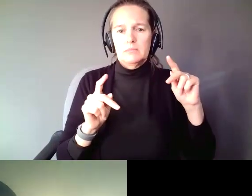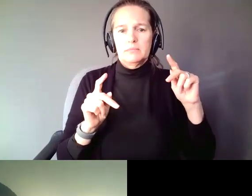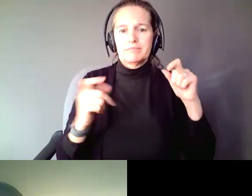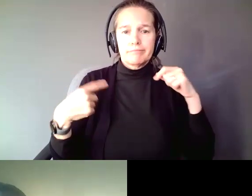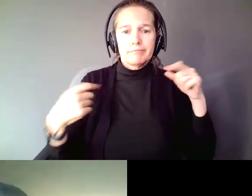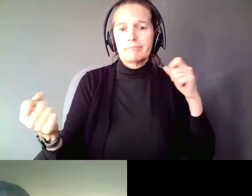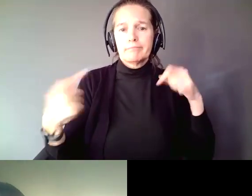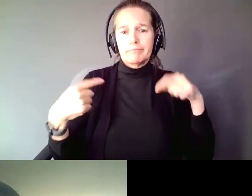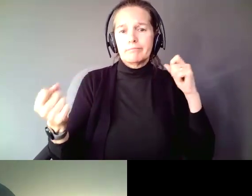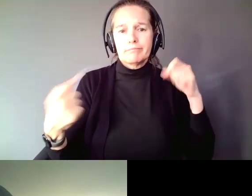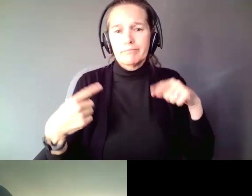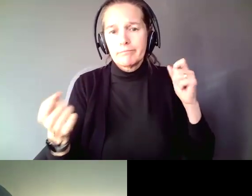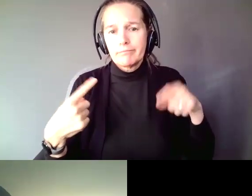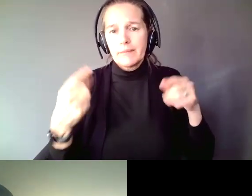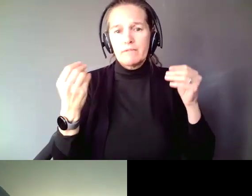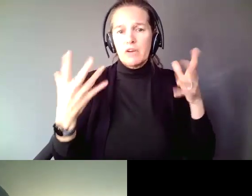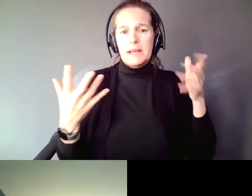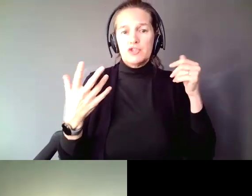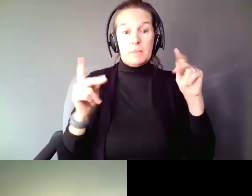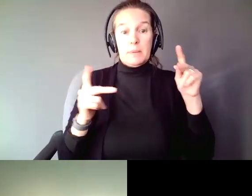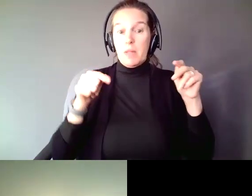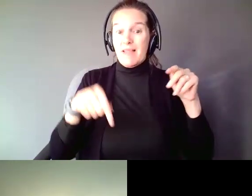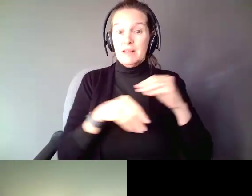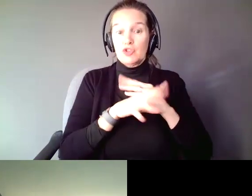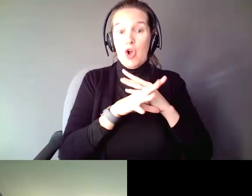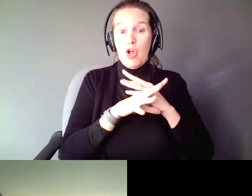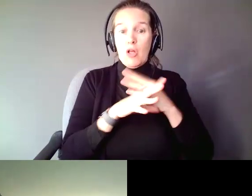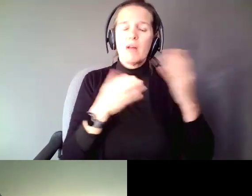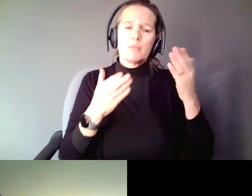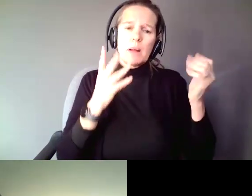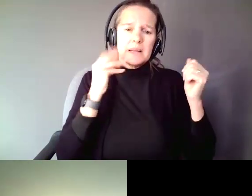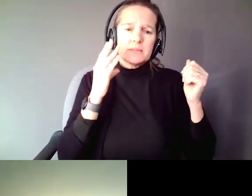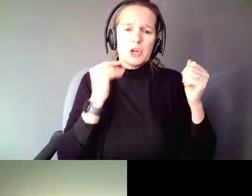People on this call have probably experienced what you are going through right now. It is a